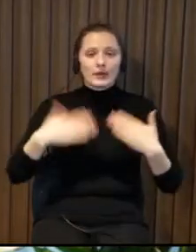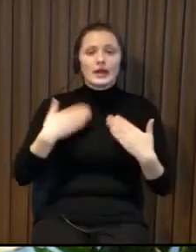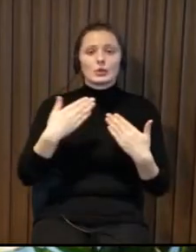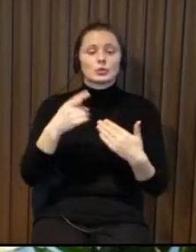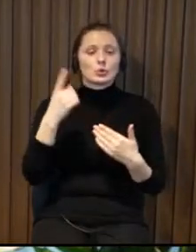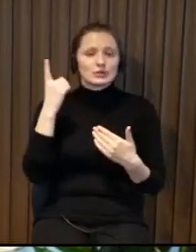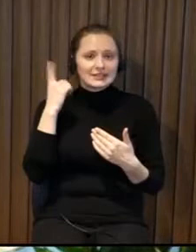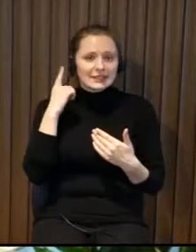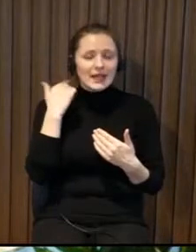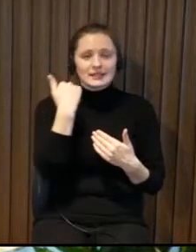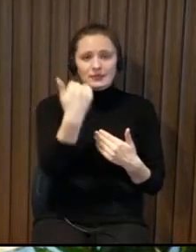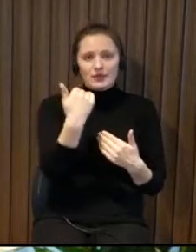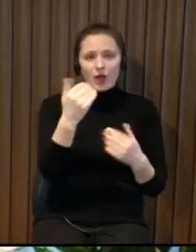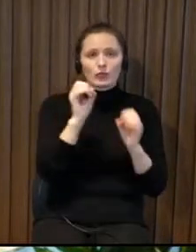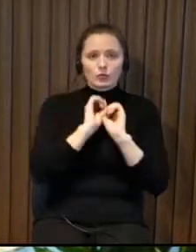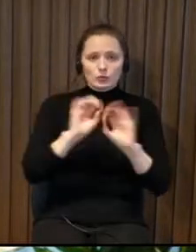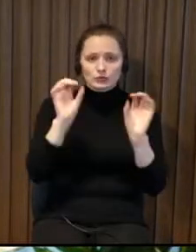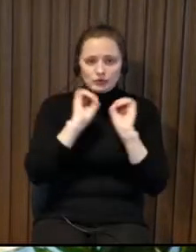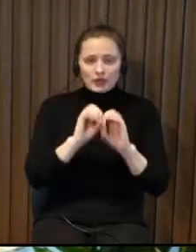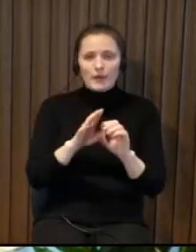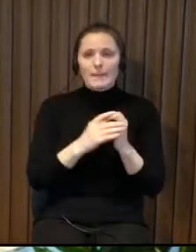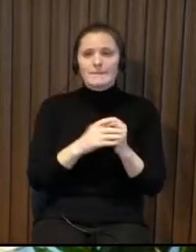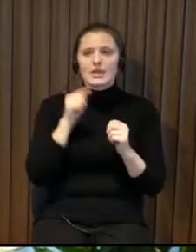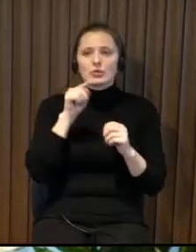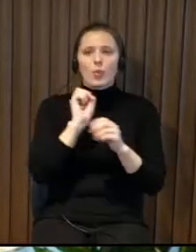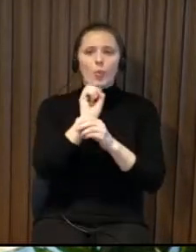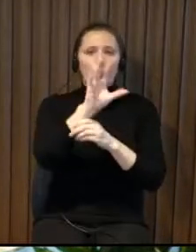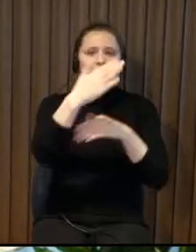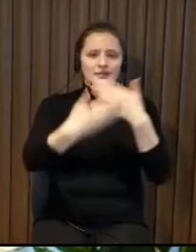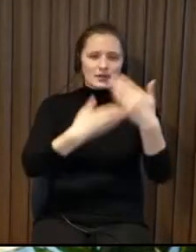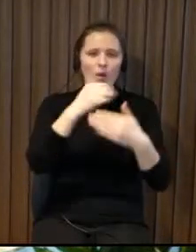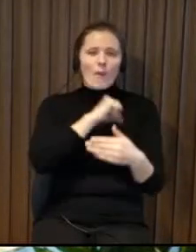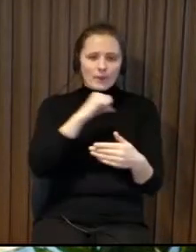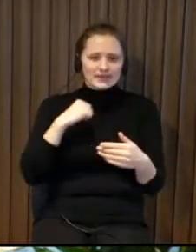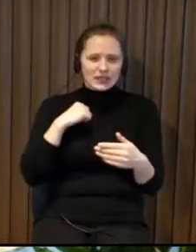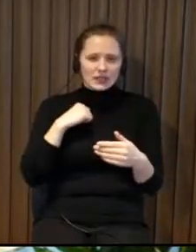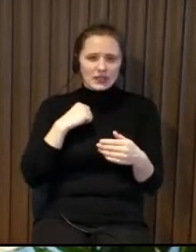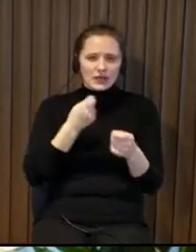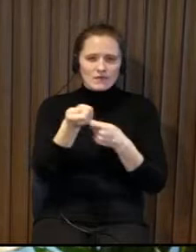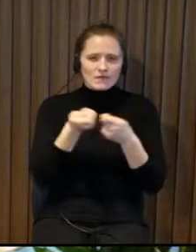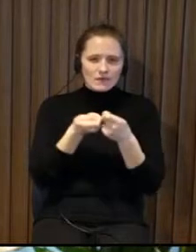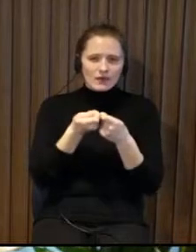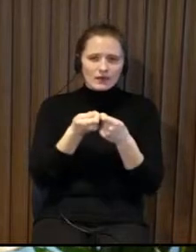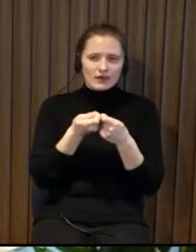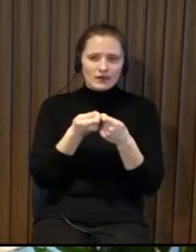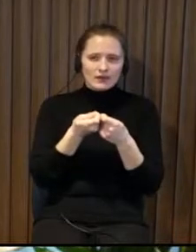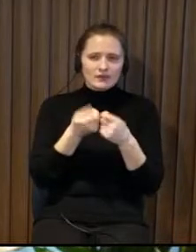um we will be happy to listen to your analysis so you will put on the presentation and you will